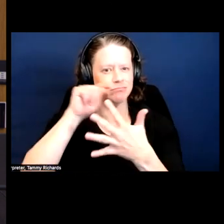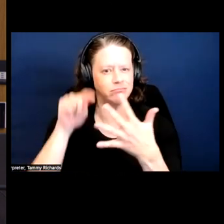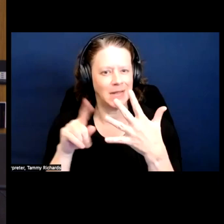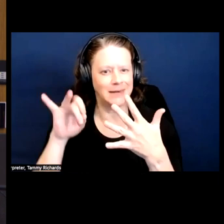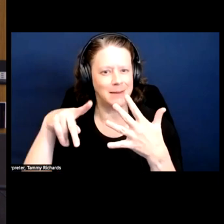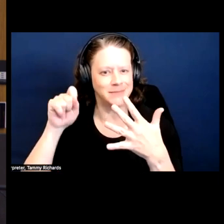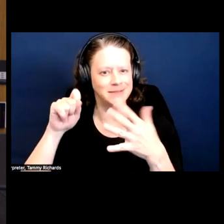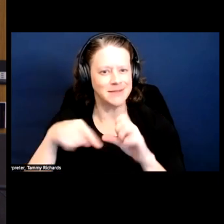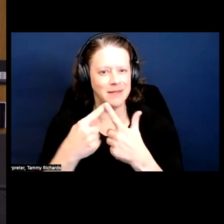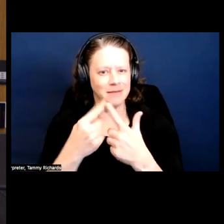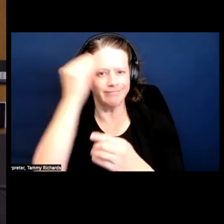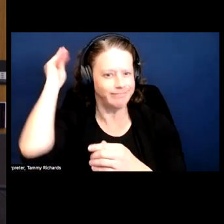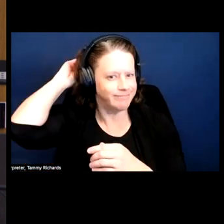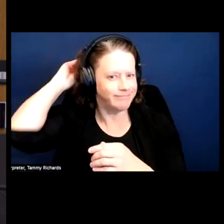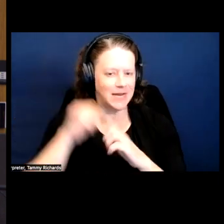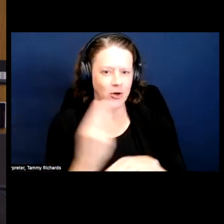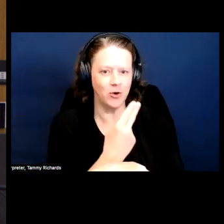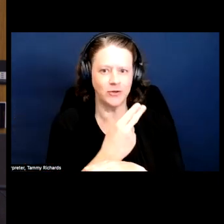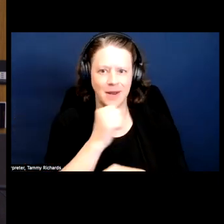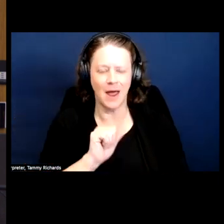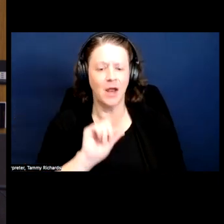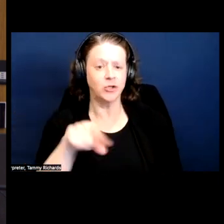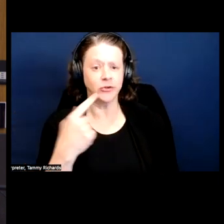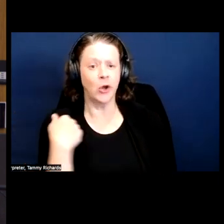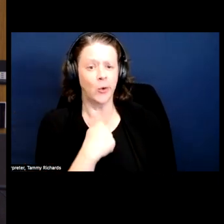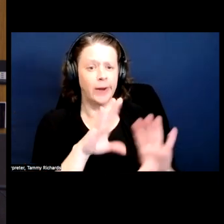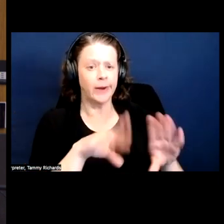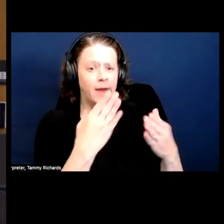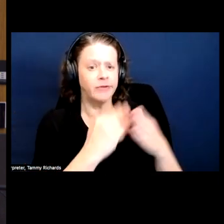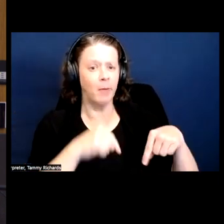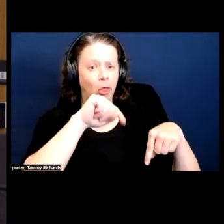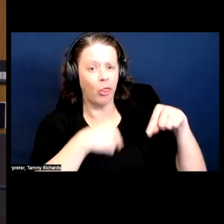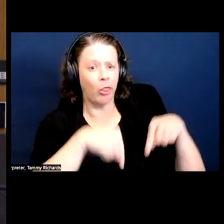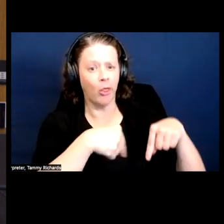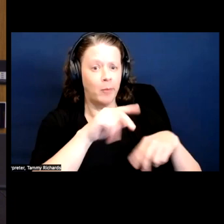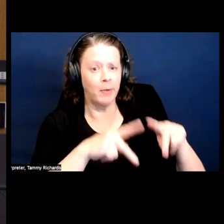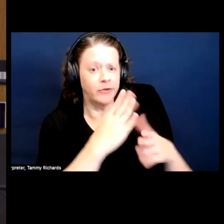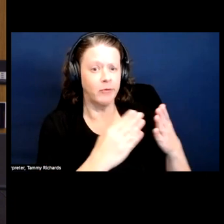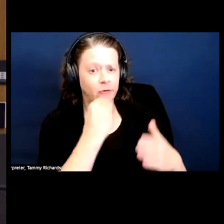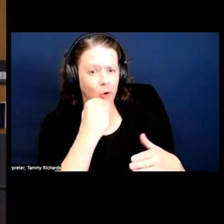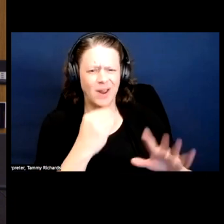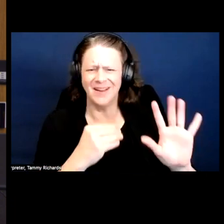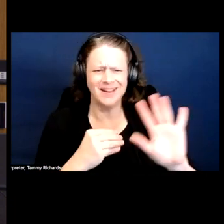And it wasn't just hey, we gave some crips some food, it was a really much more clear exchange.